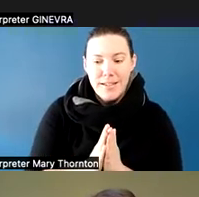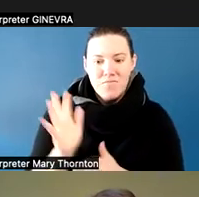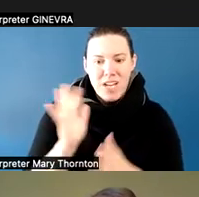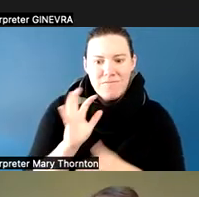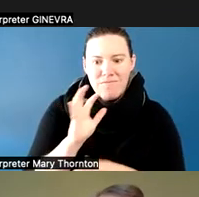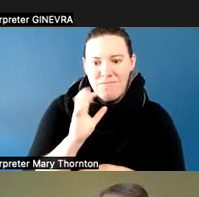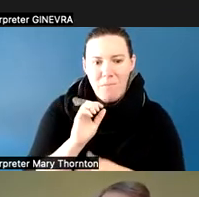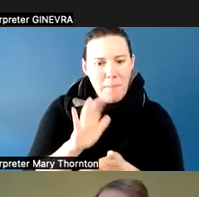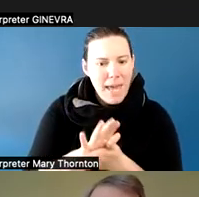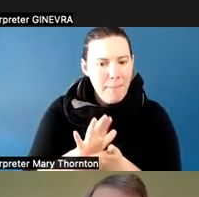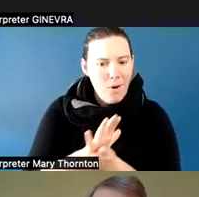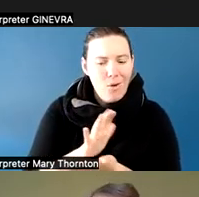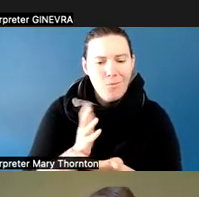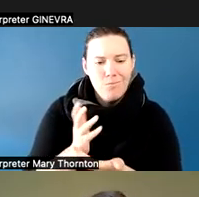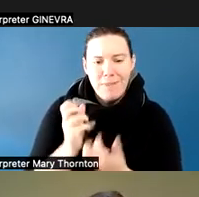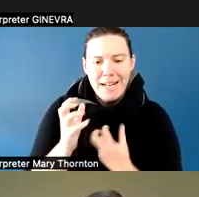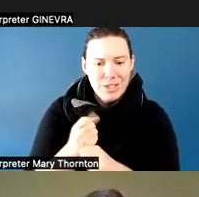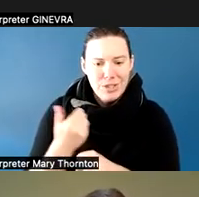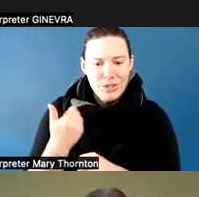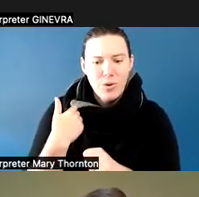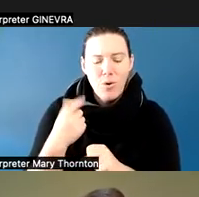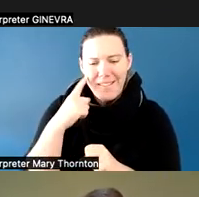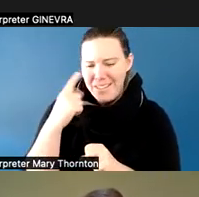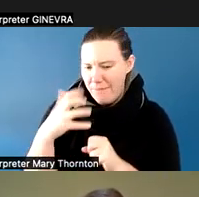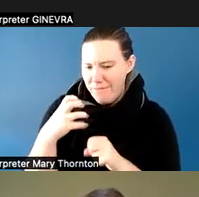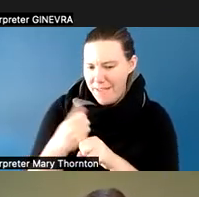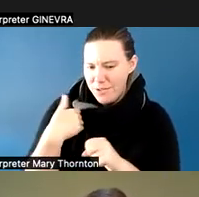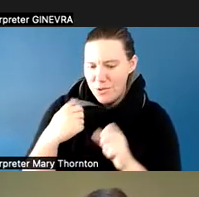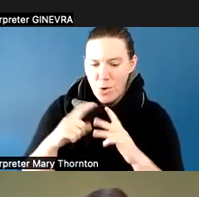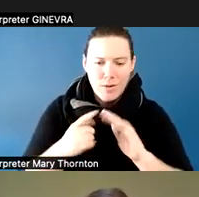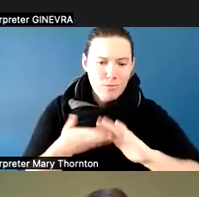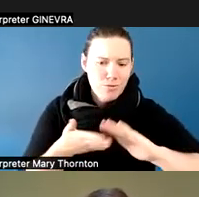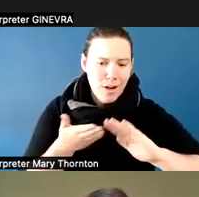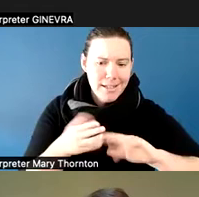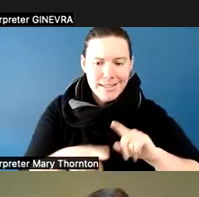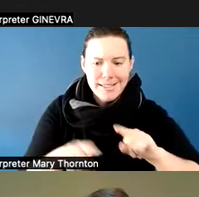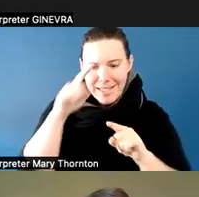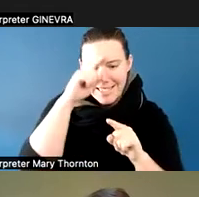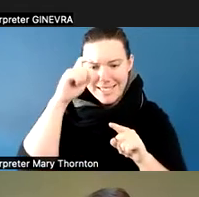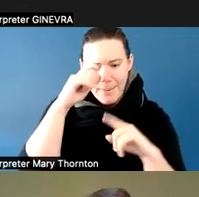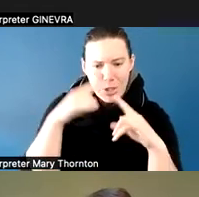We had been running different summer camps and things. And I think Tami Tidwell, and maybe some others, Kayla